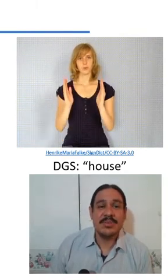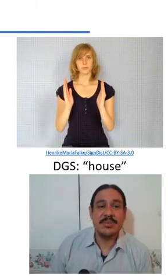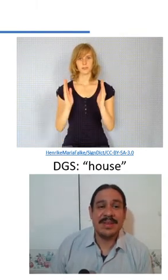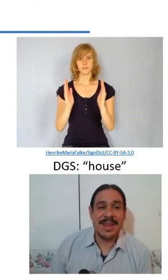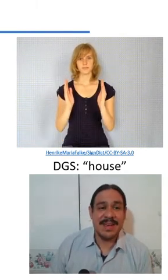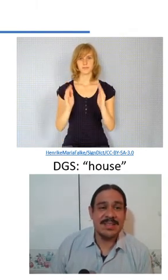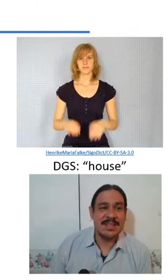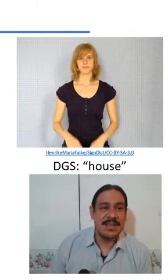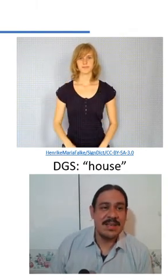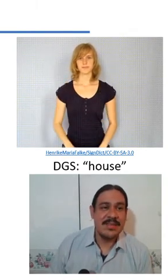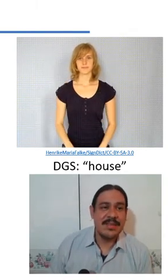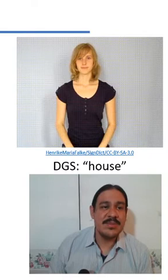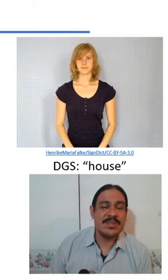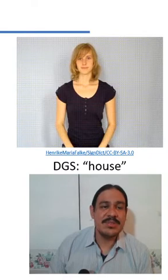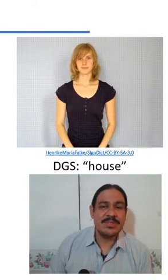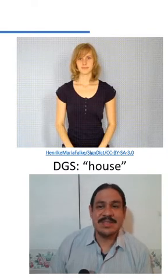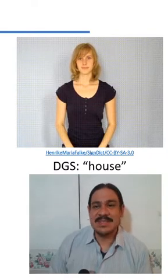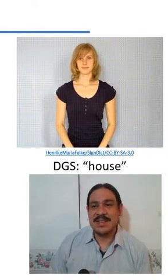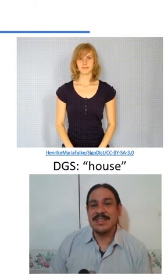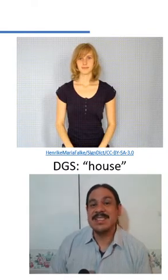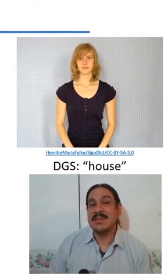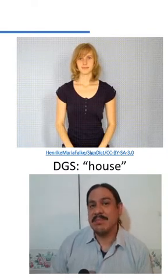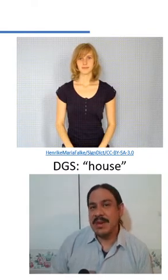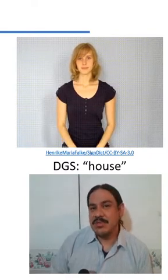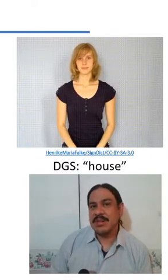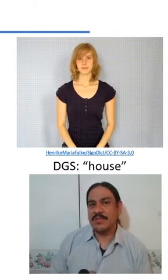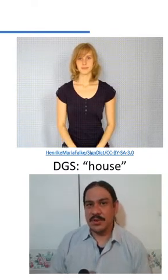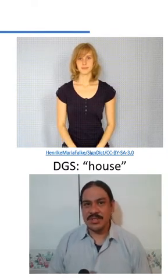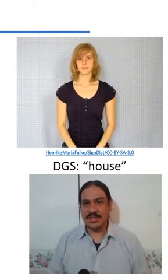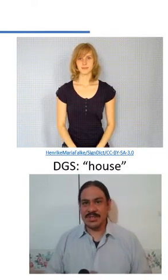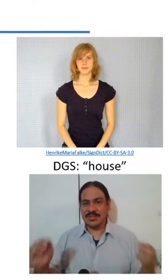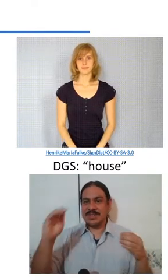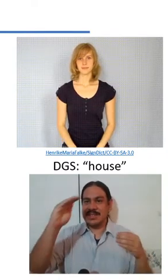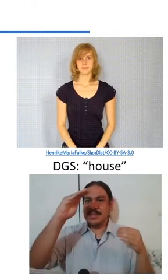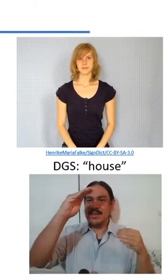other as they start so they start to gather